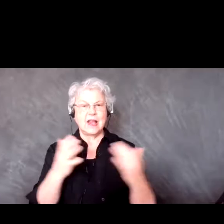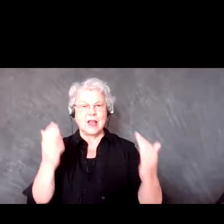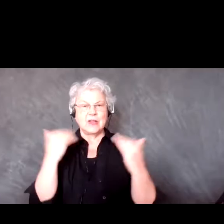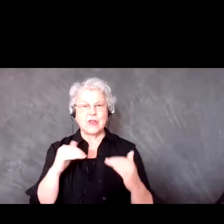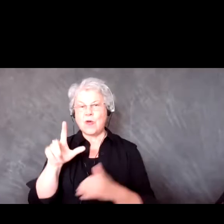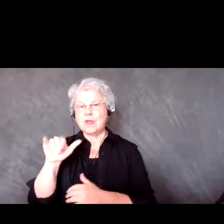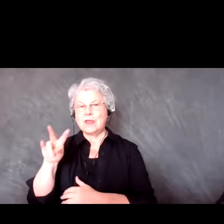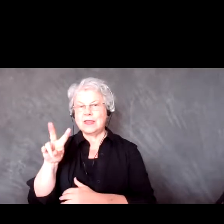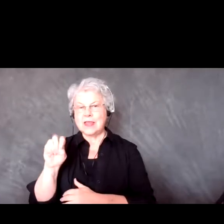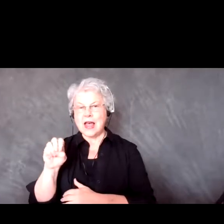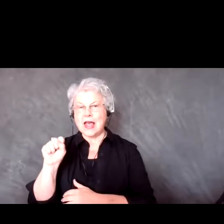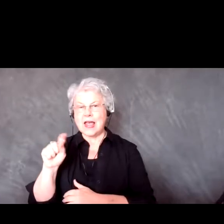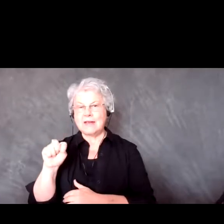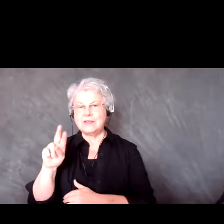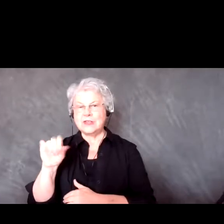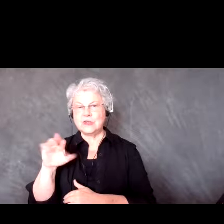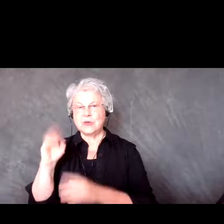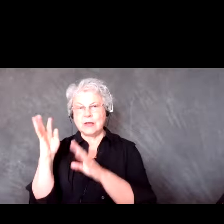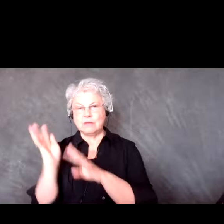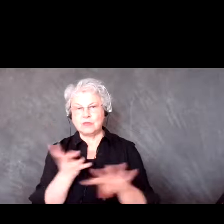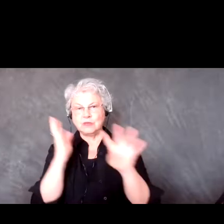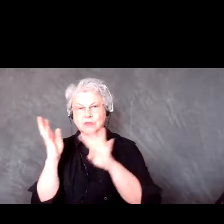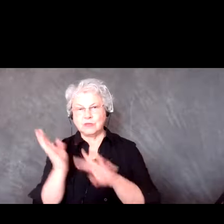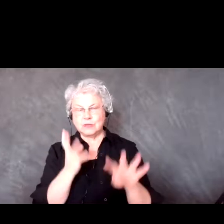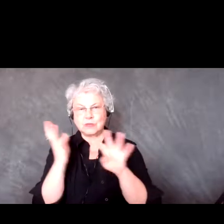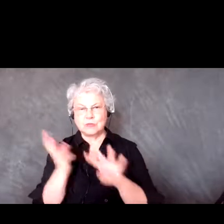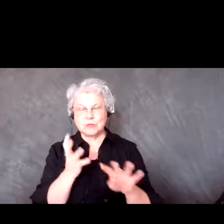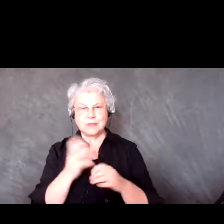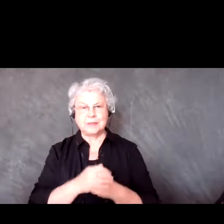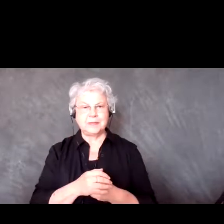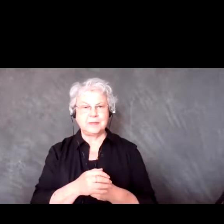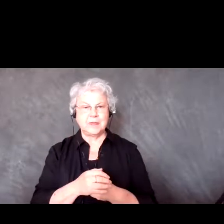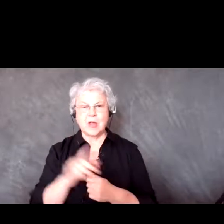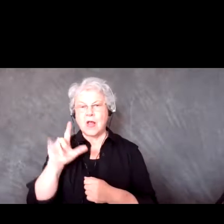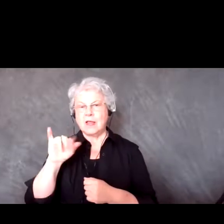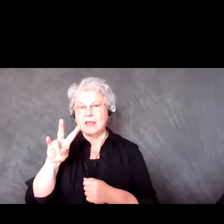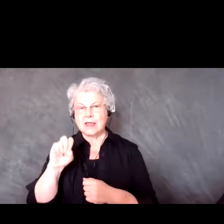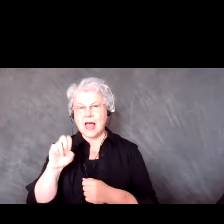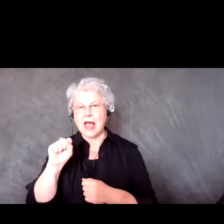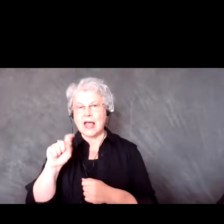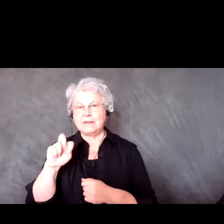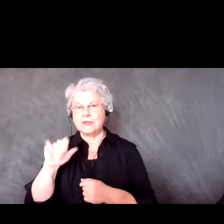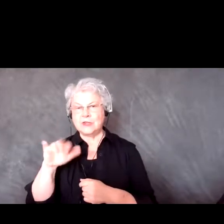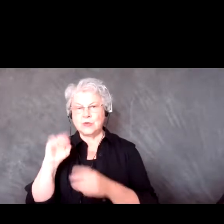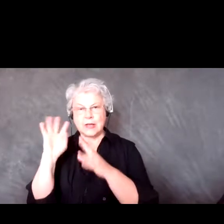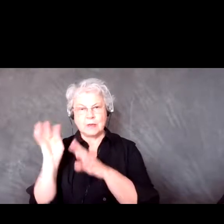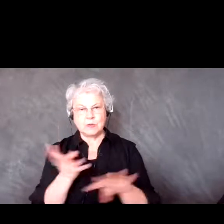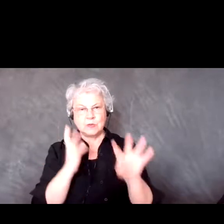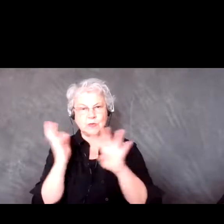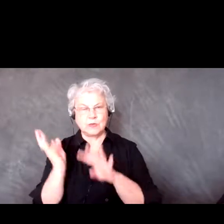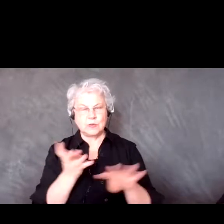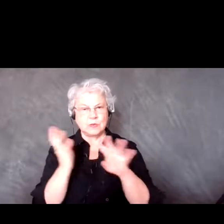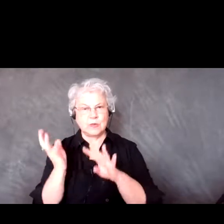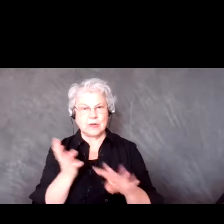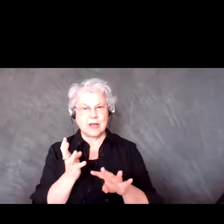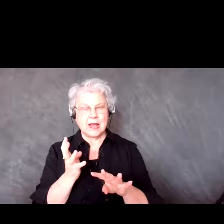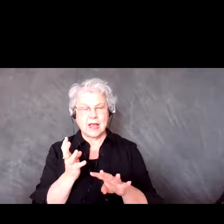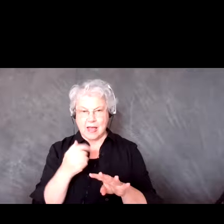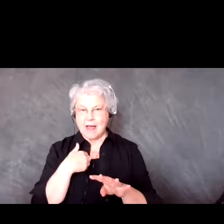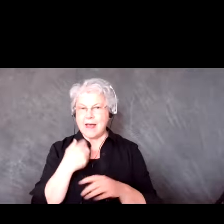bit as well. Live streaming is one of the biggest things I started to utilize over the last,